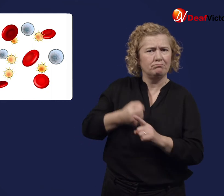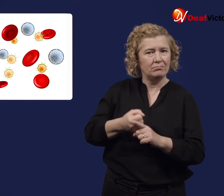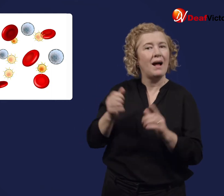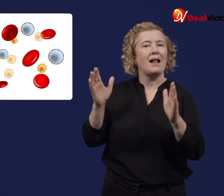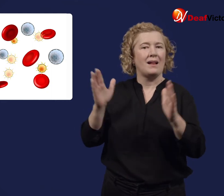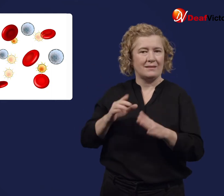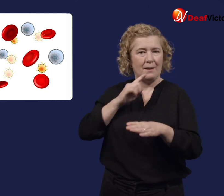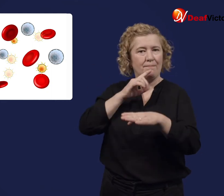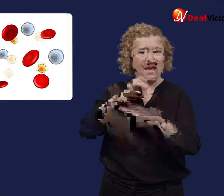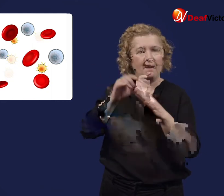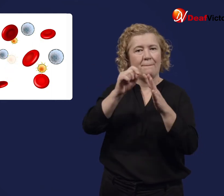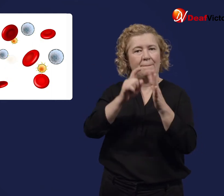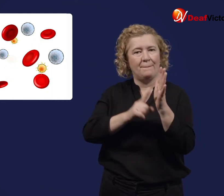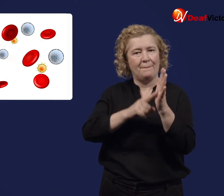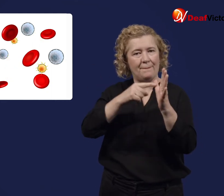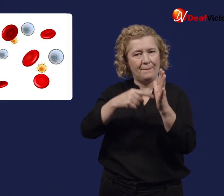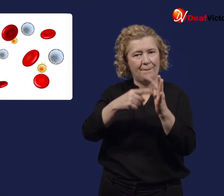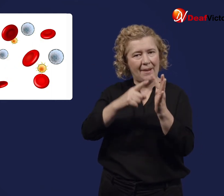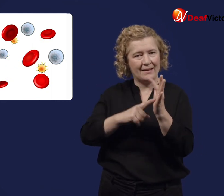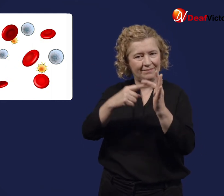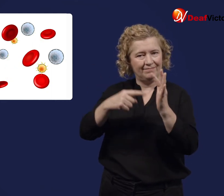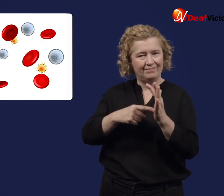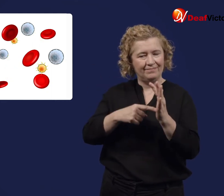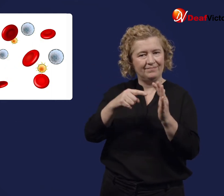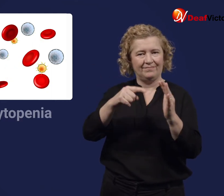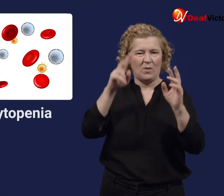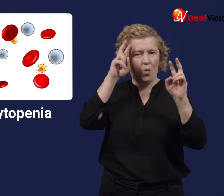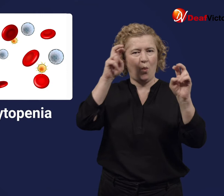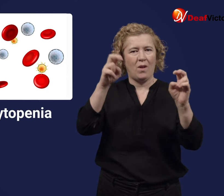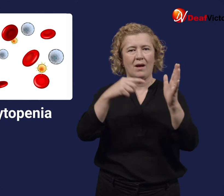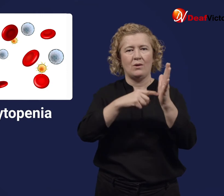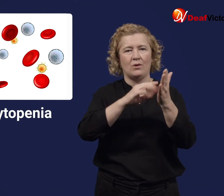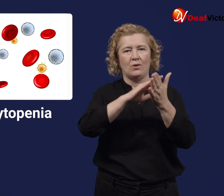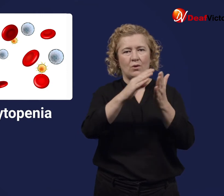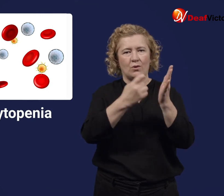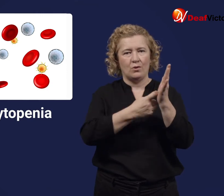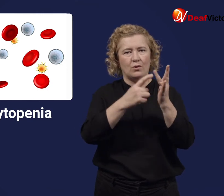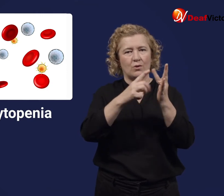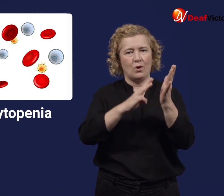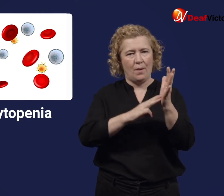this is called thrombocytopenia.